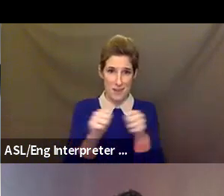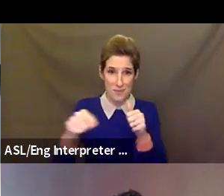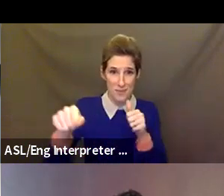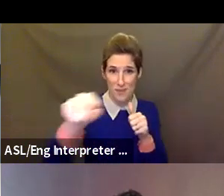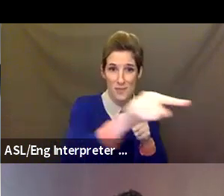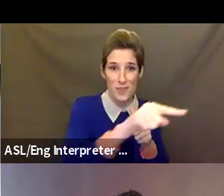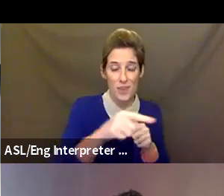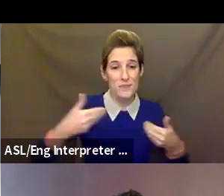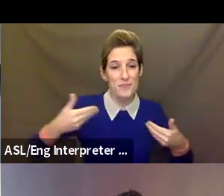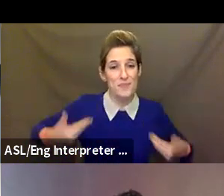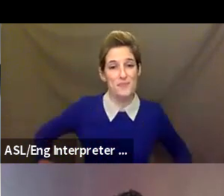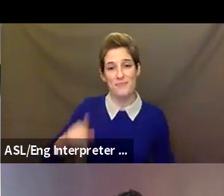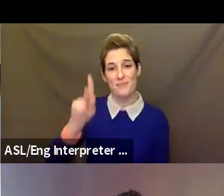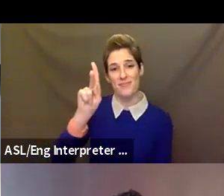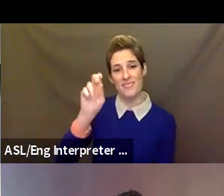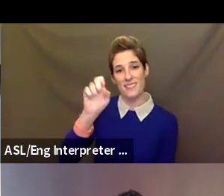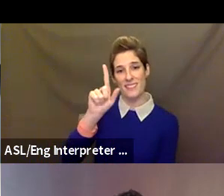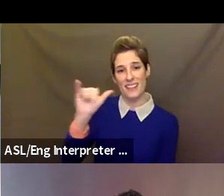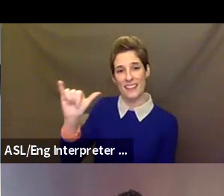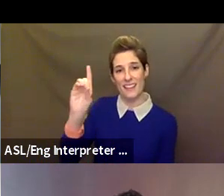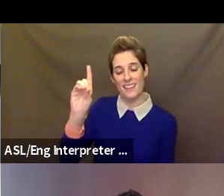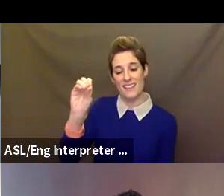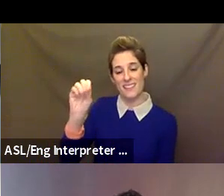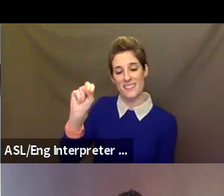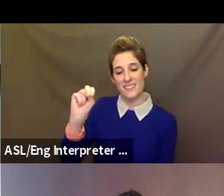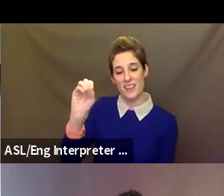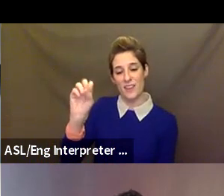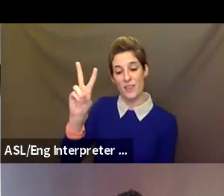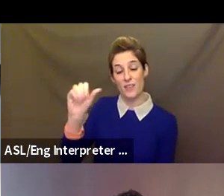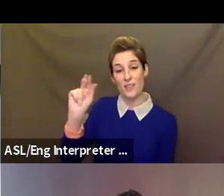name is Kelly Donovan. My pronouns are she/hers. I'm